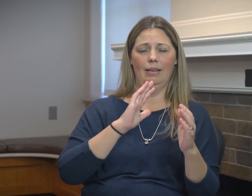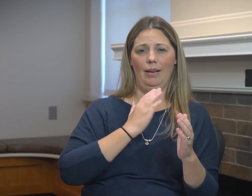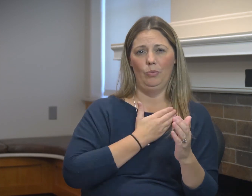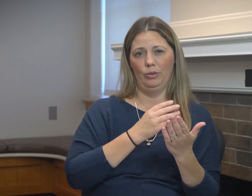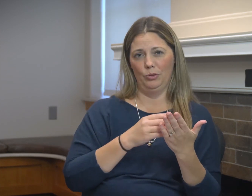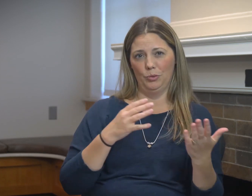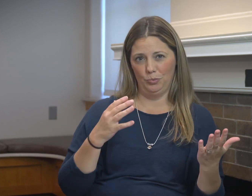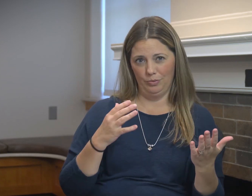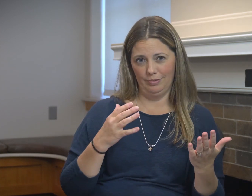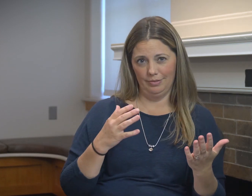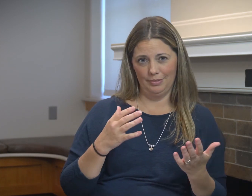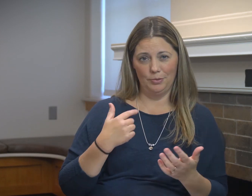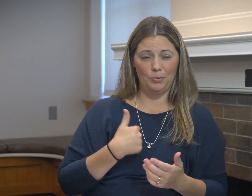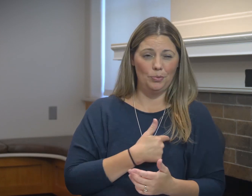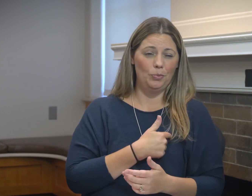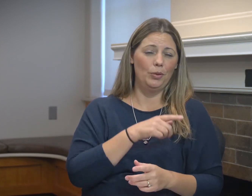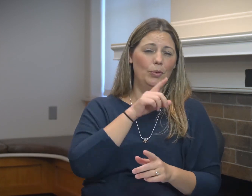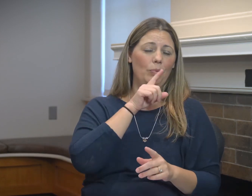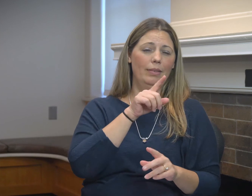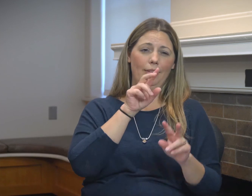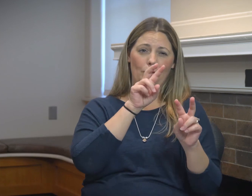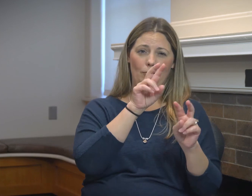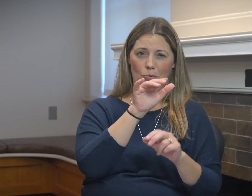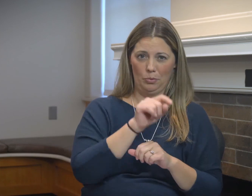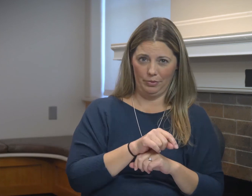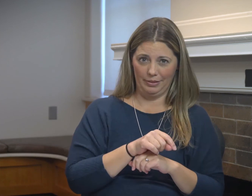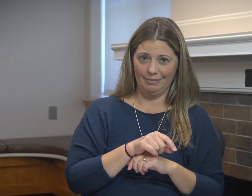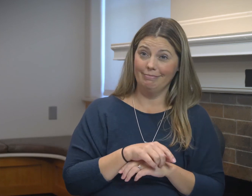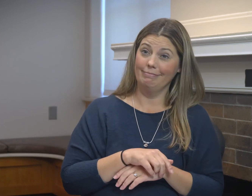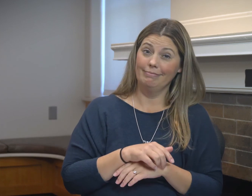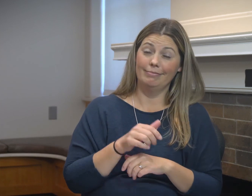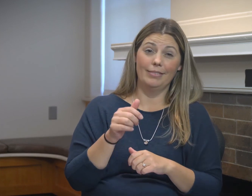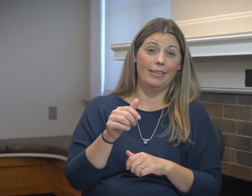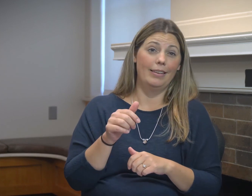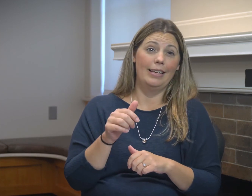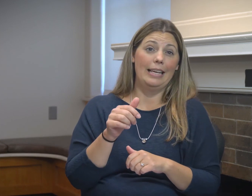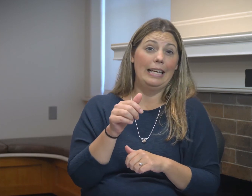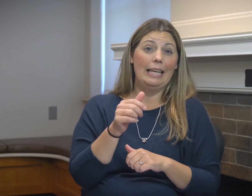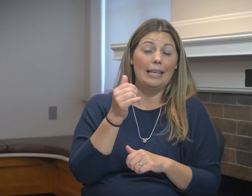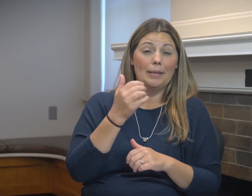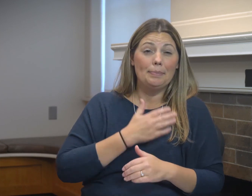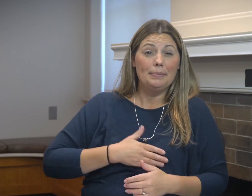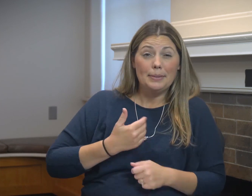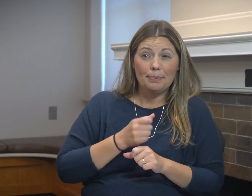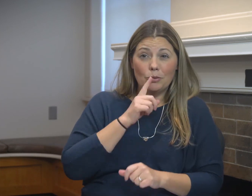We want to provide the best instruction to our students. We really look forward to it.